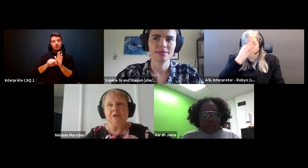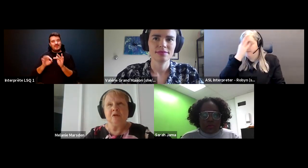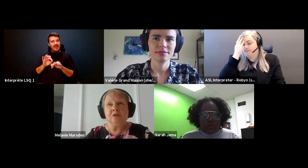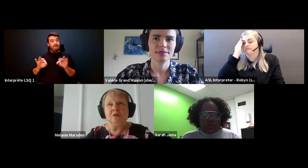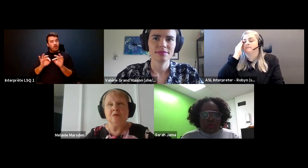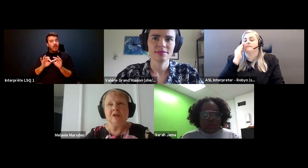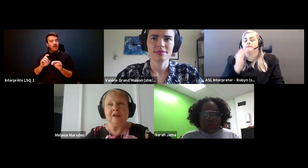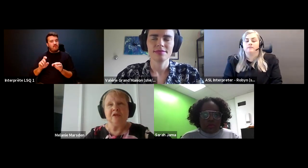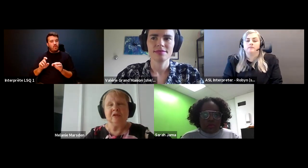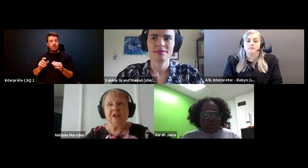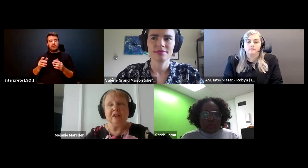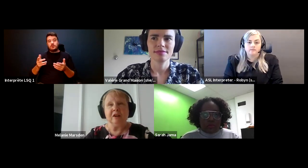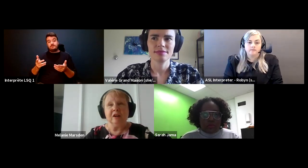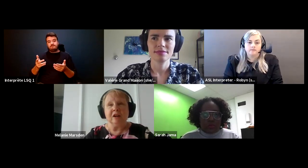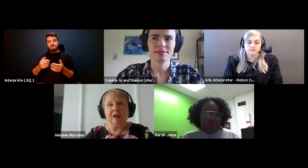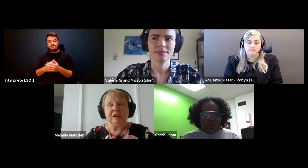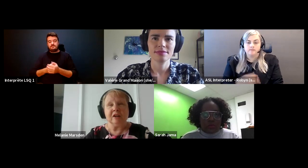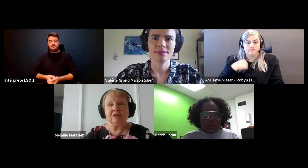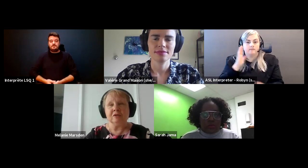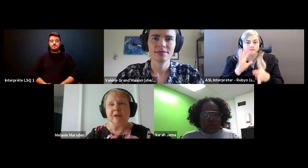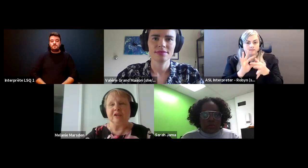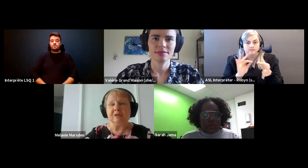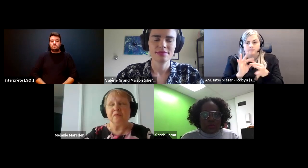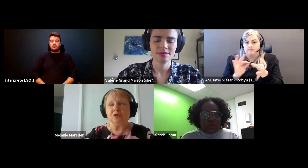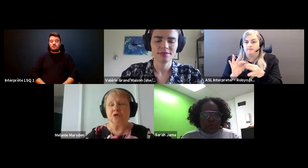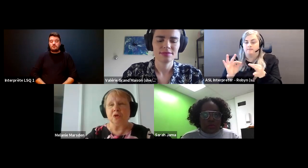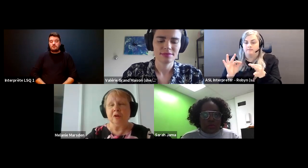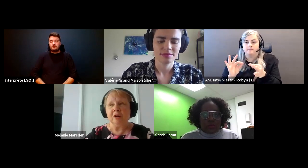Melanie Marsden: Do definitely connect to racism for sure.